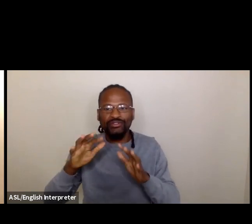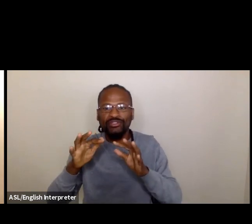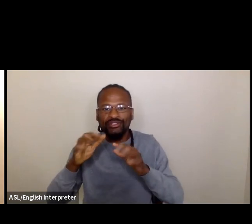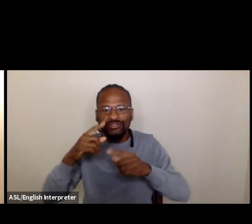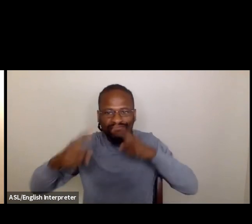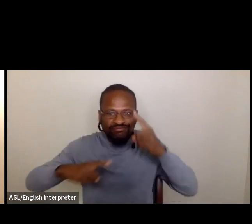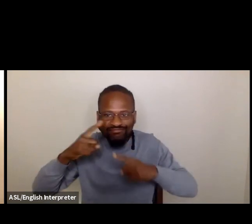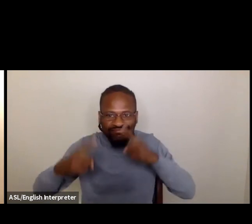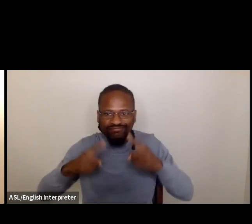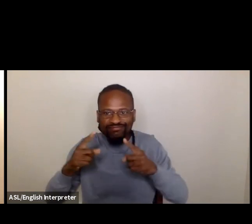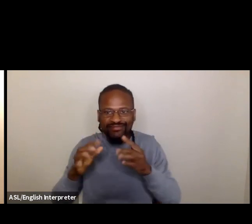So thank you.